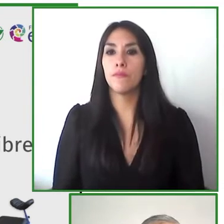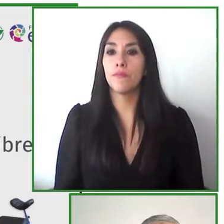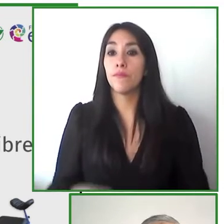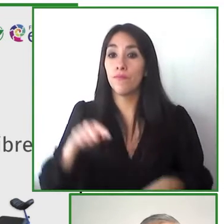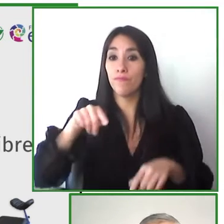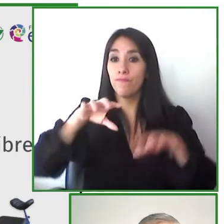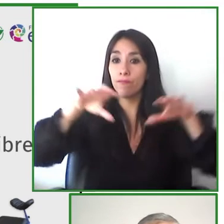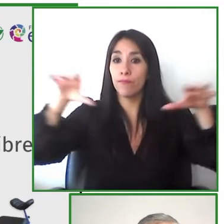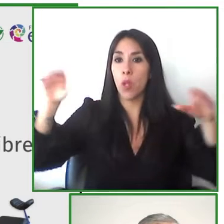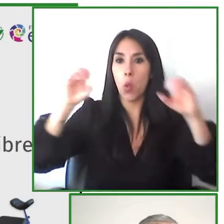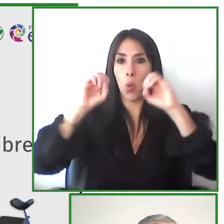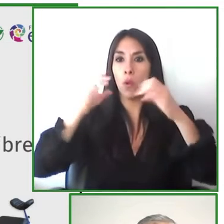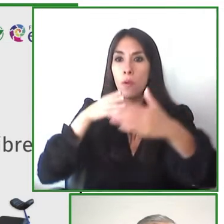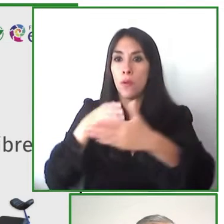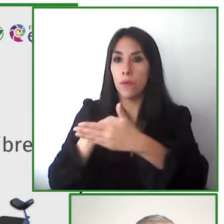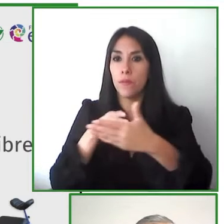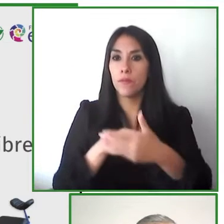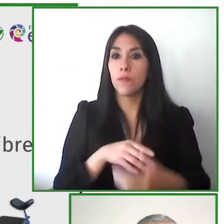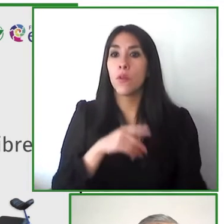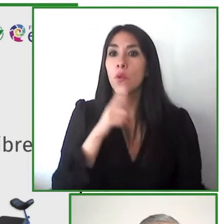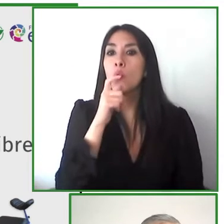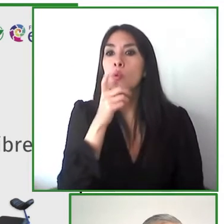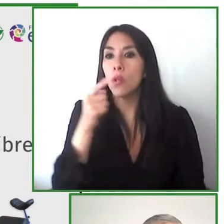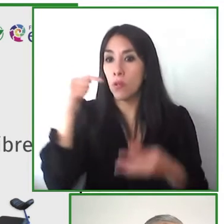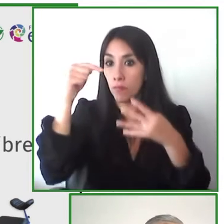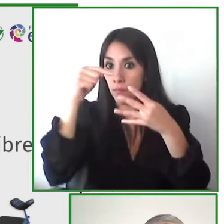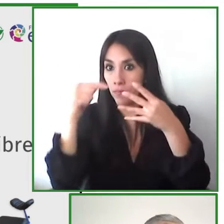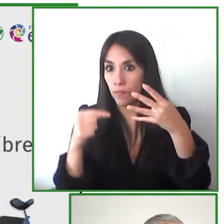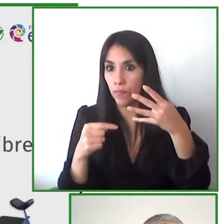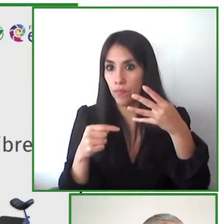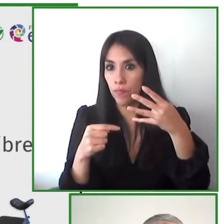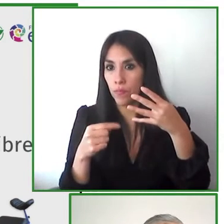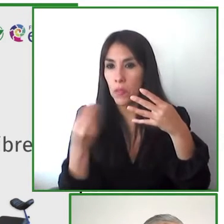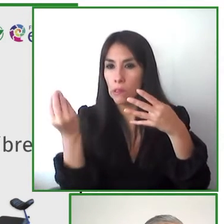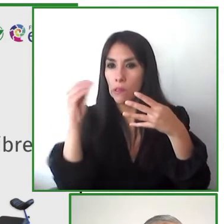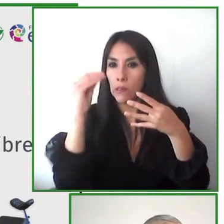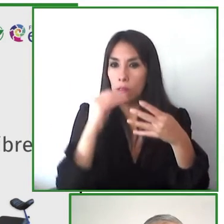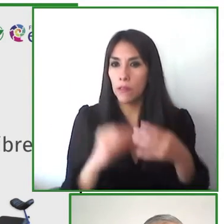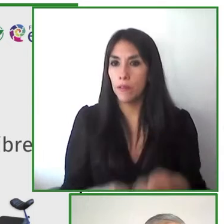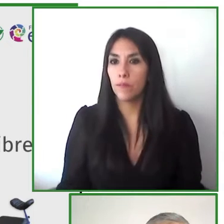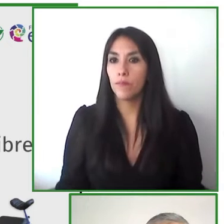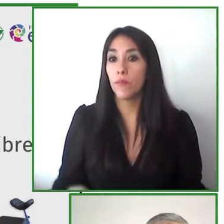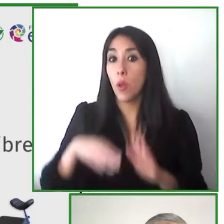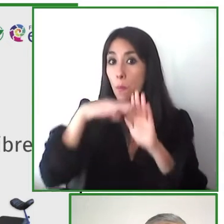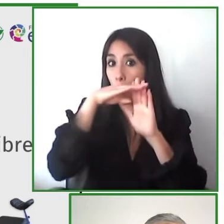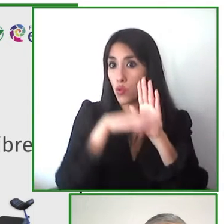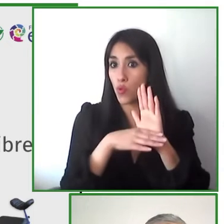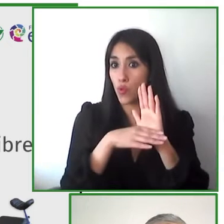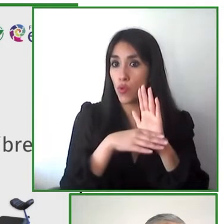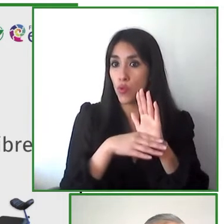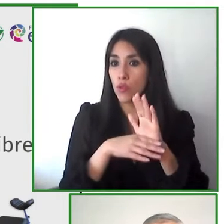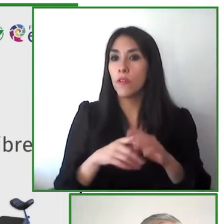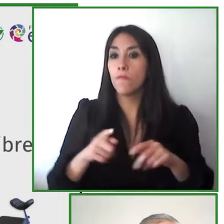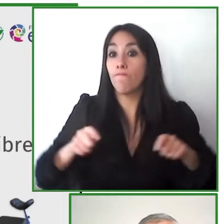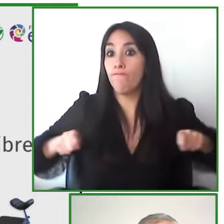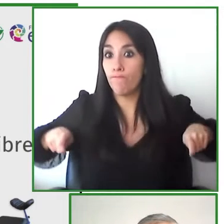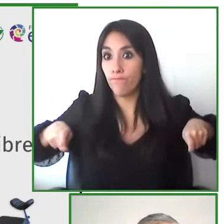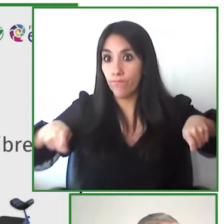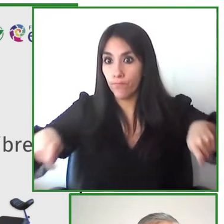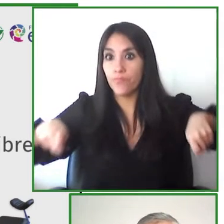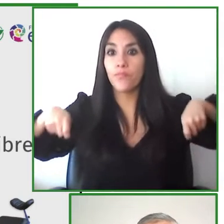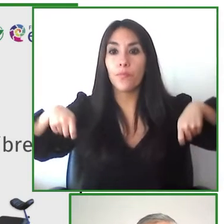we have undertaken several actions within our program we have developed a unicycle